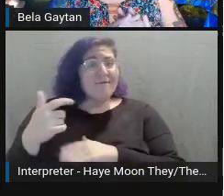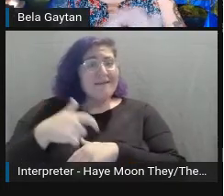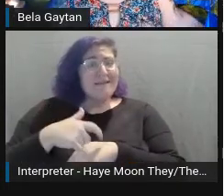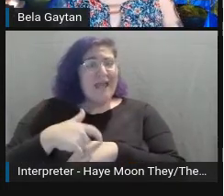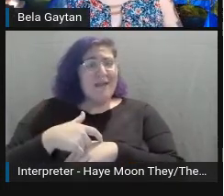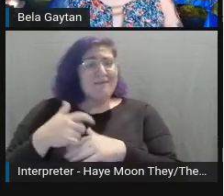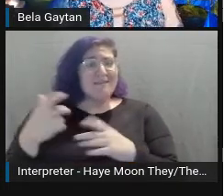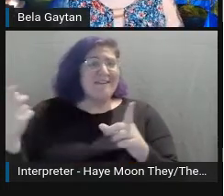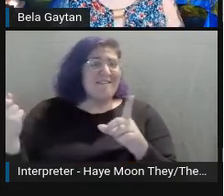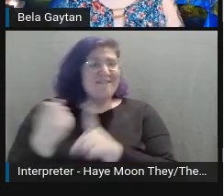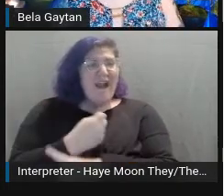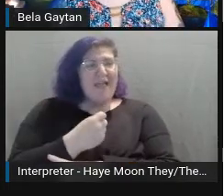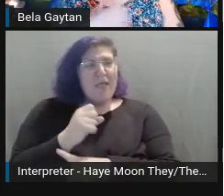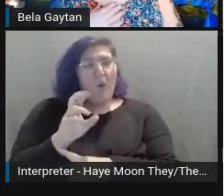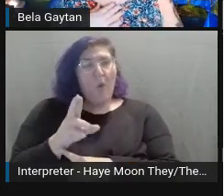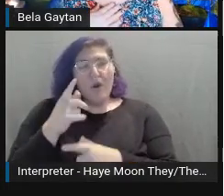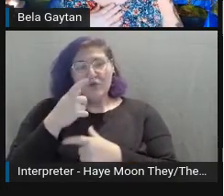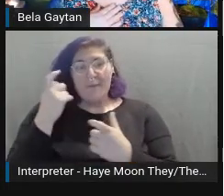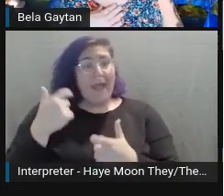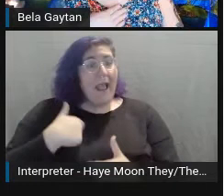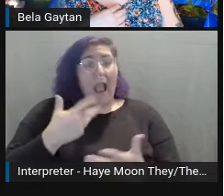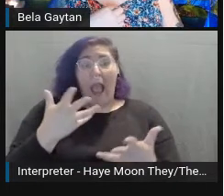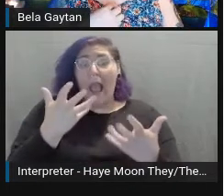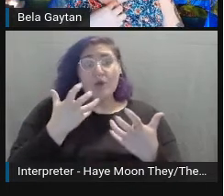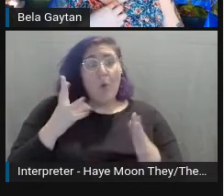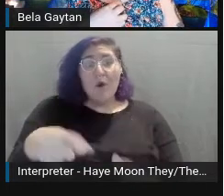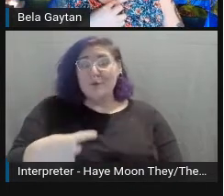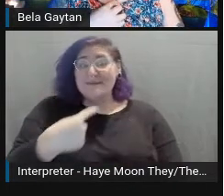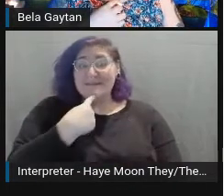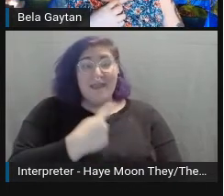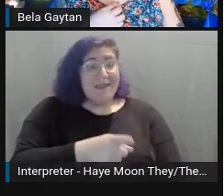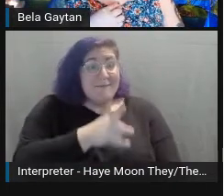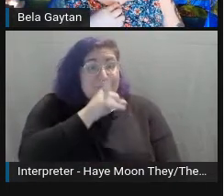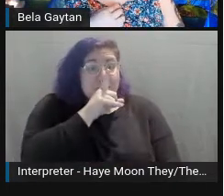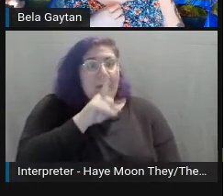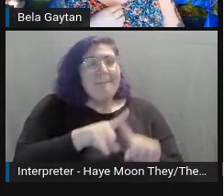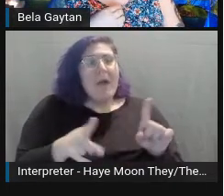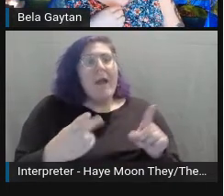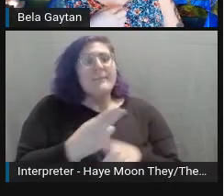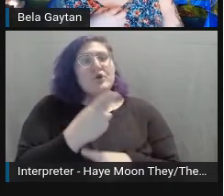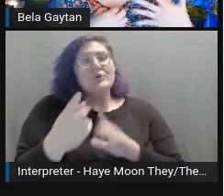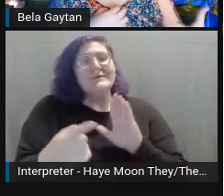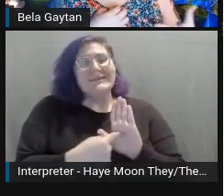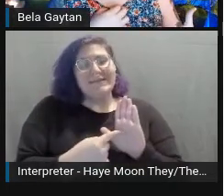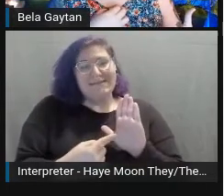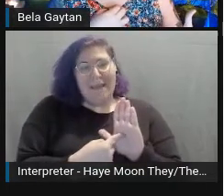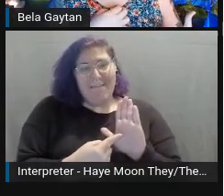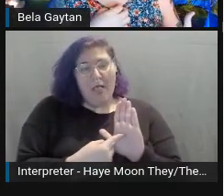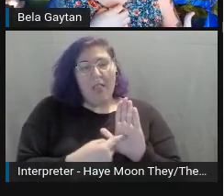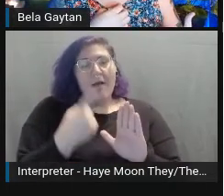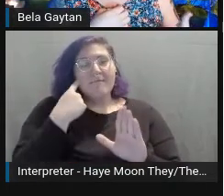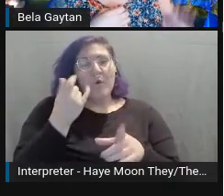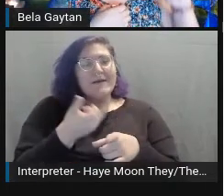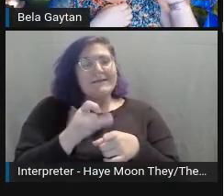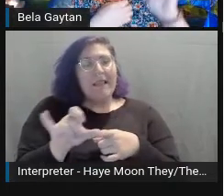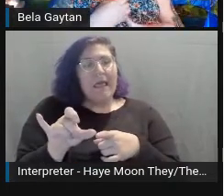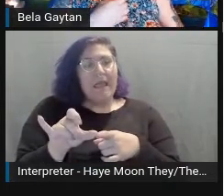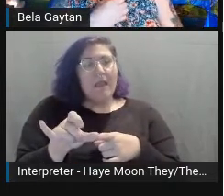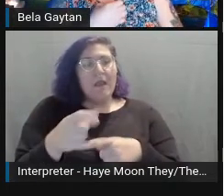Again, I don't want to say those, but let me use an example of a slang. If you say like, "Oh, it's a piece of cake."